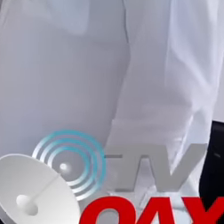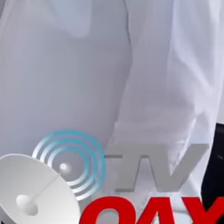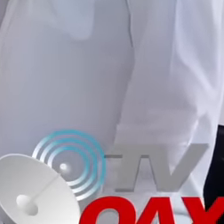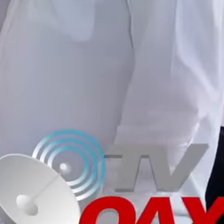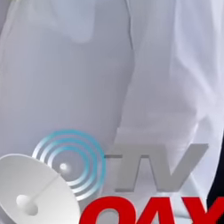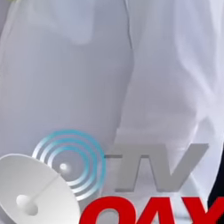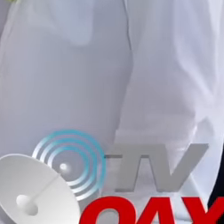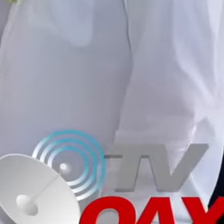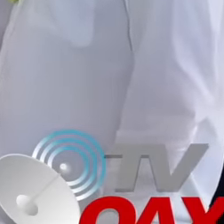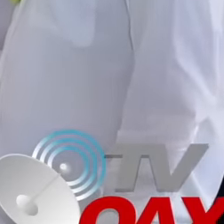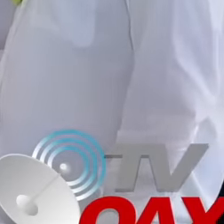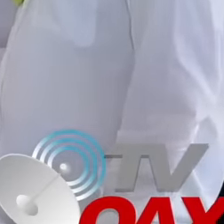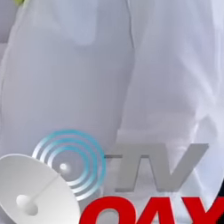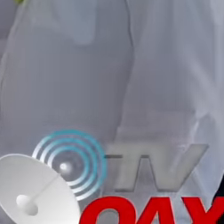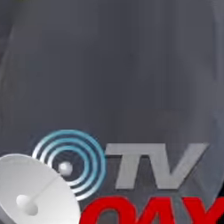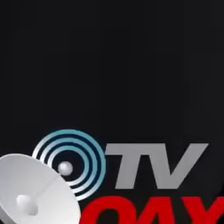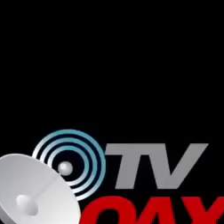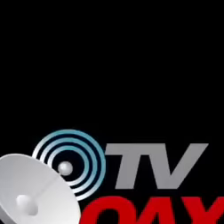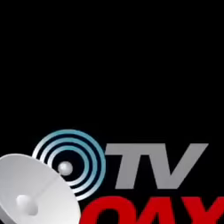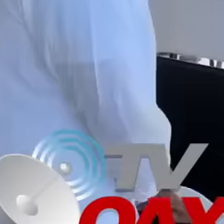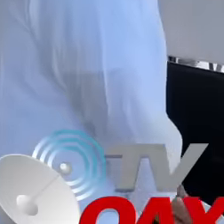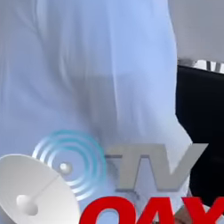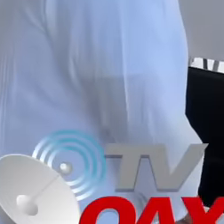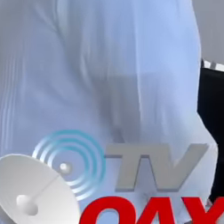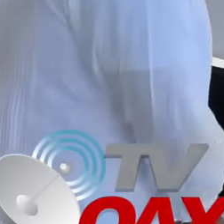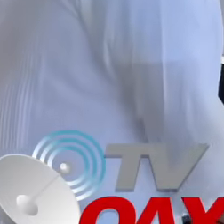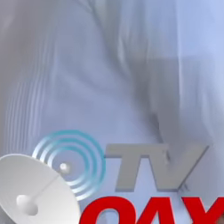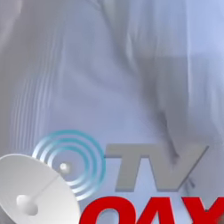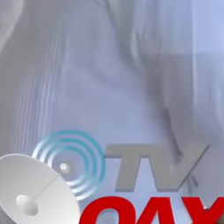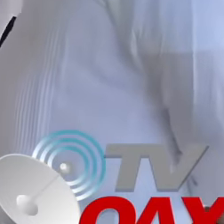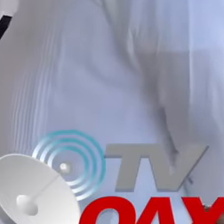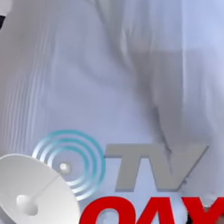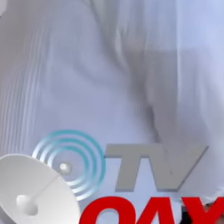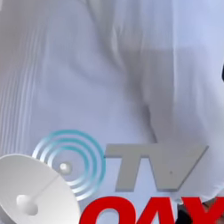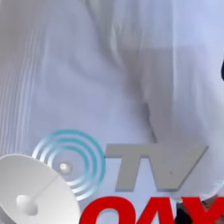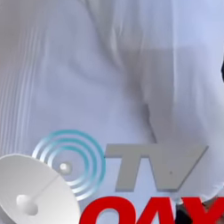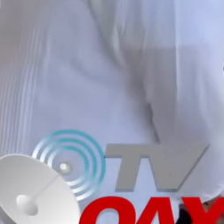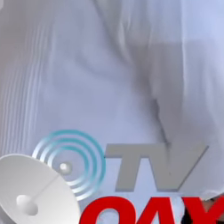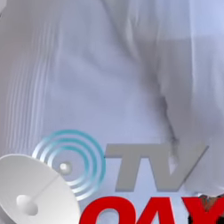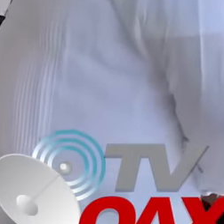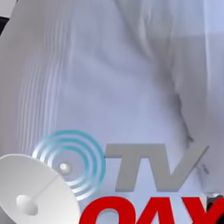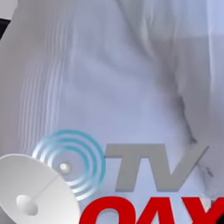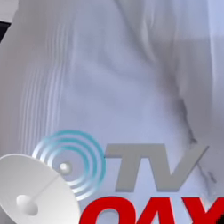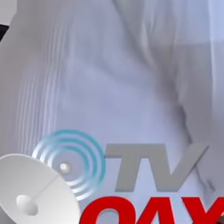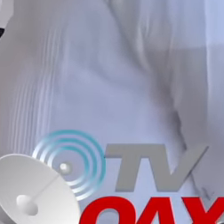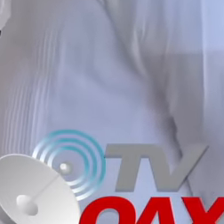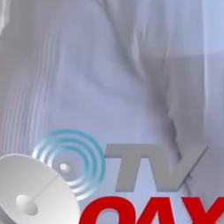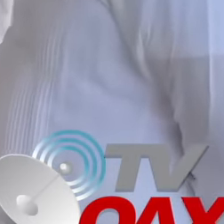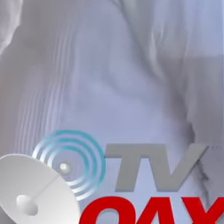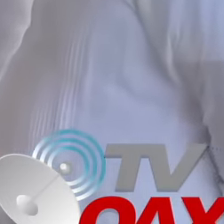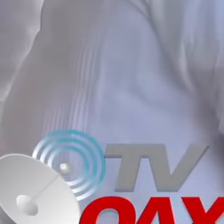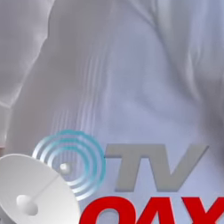petition for forgiveness to the Yi people for wrongs committed in the past that took place in bicam